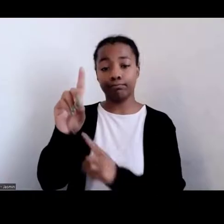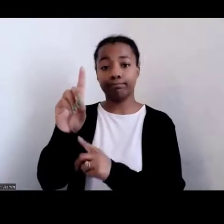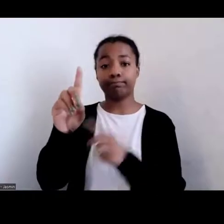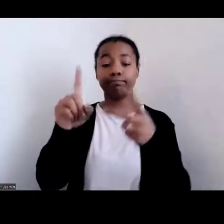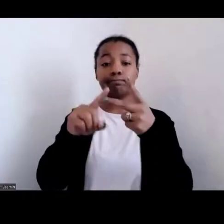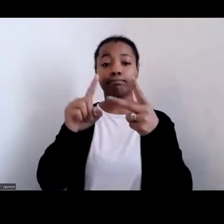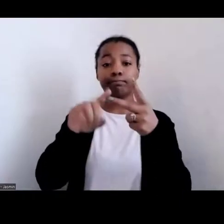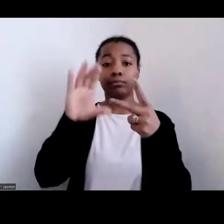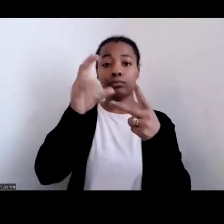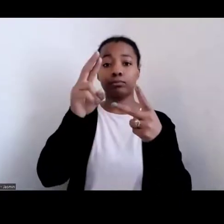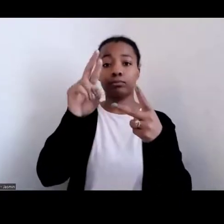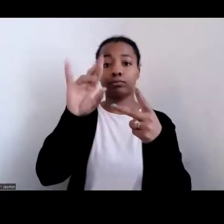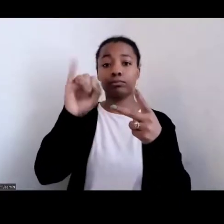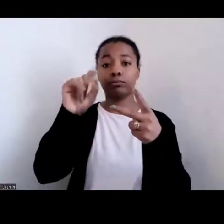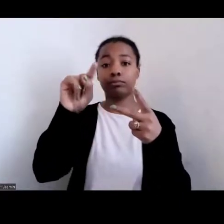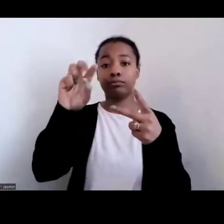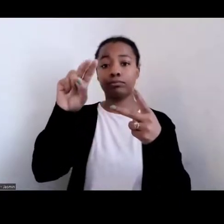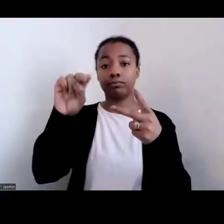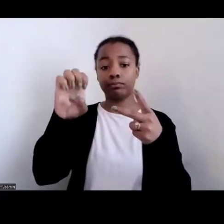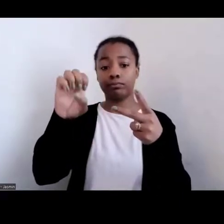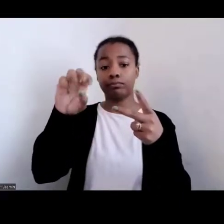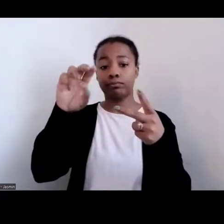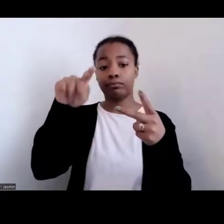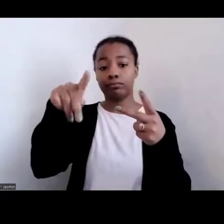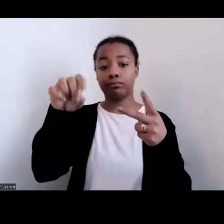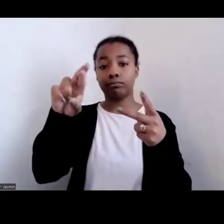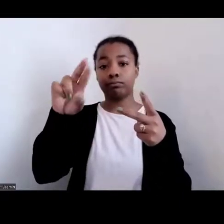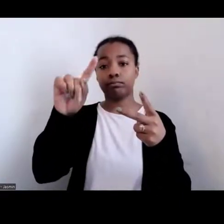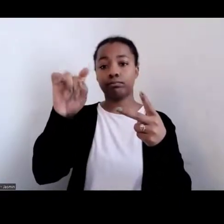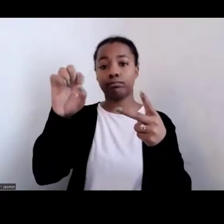And it's titled "African and Native American foodways and